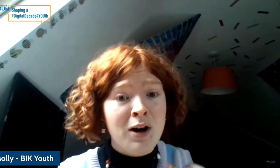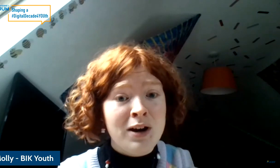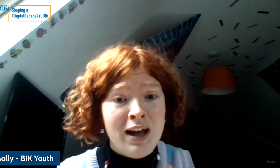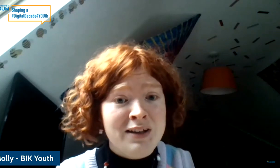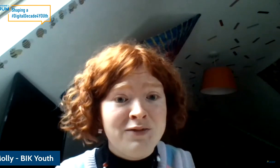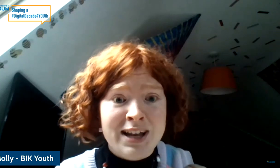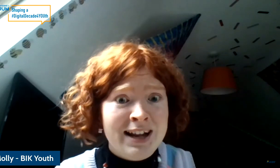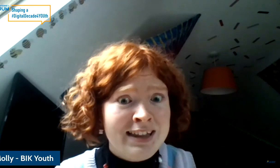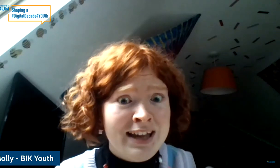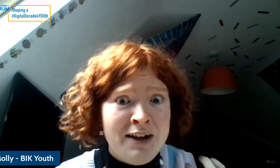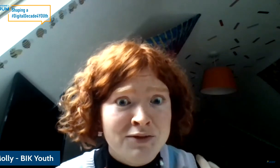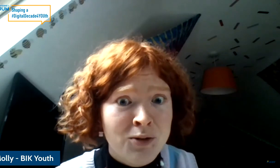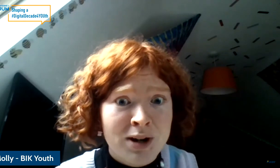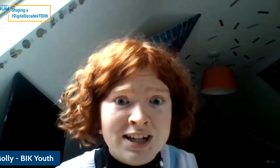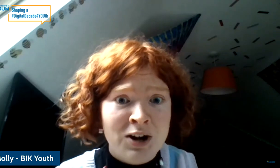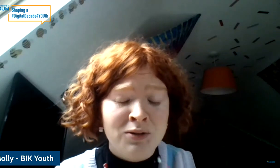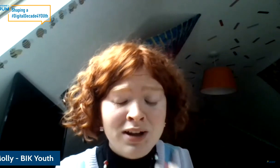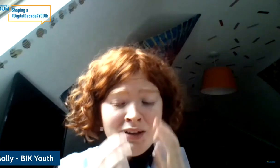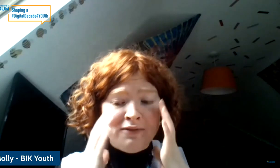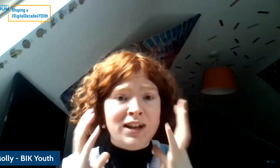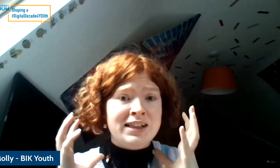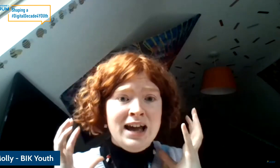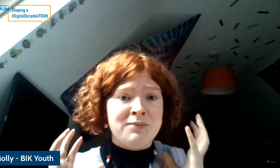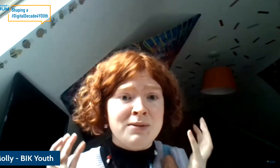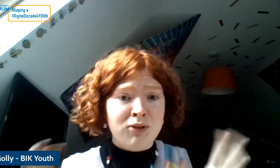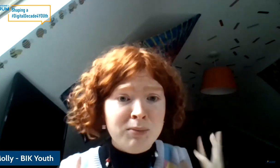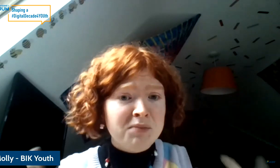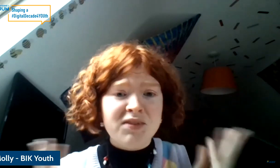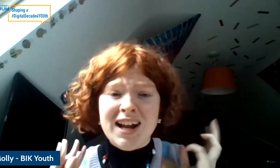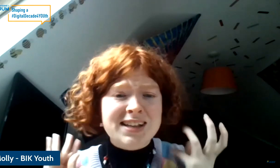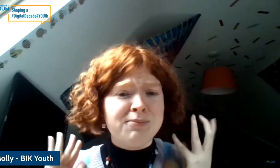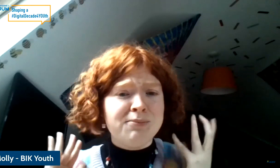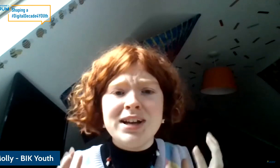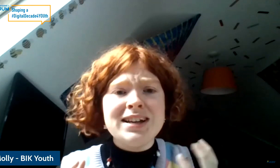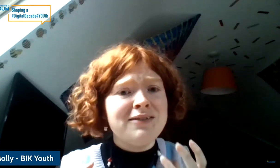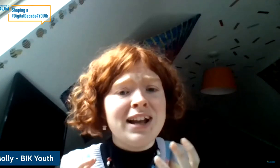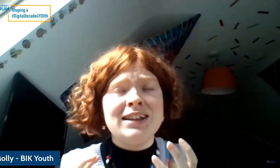having online victimization and they have nowhere to go and being bullies and